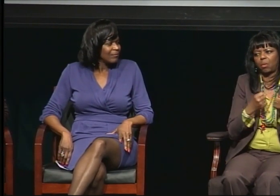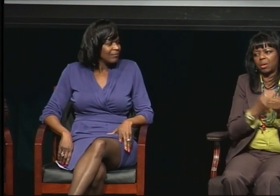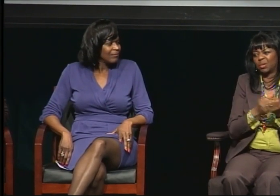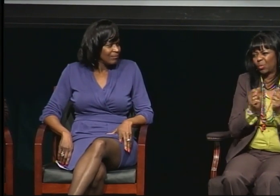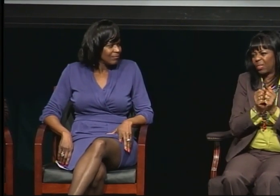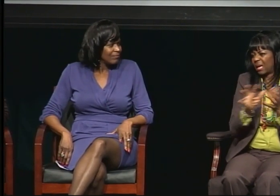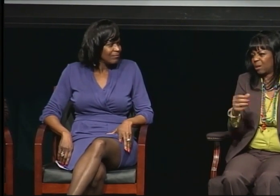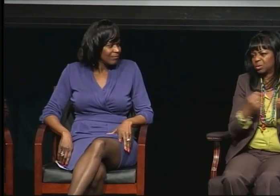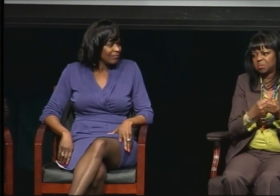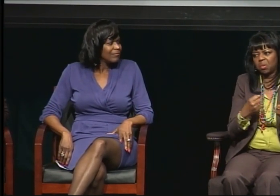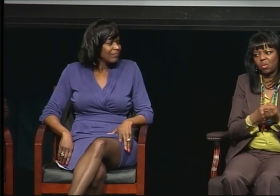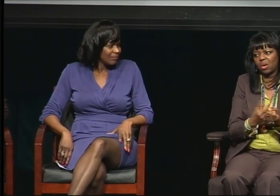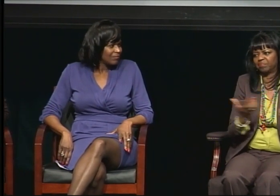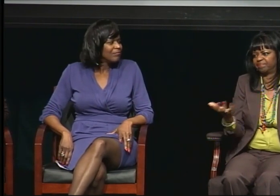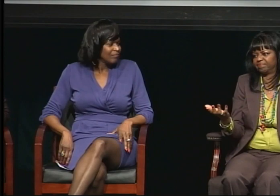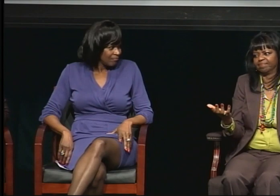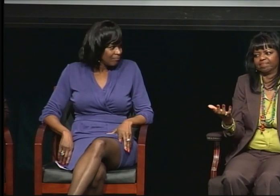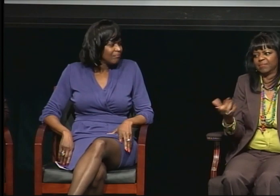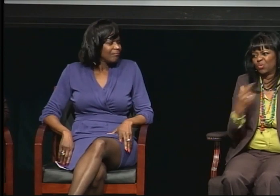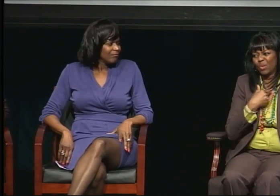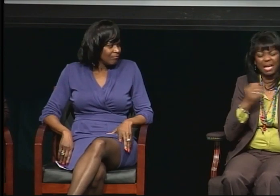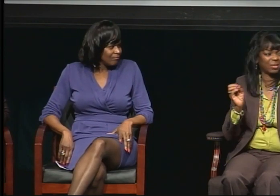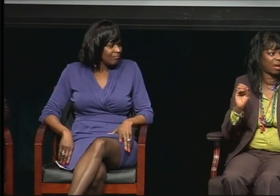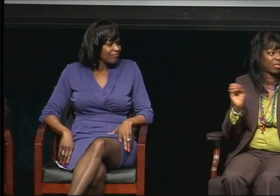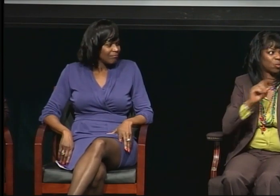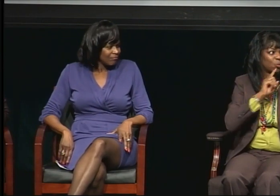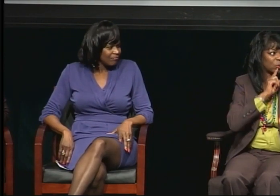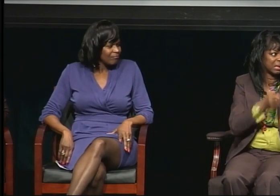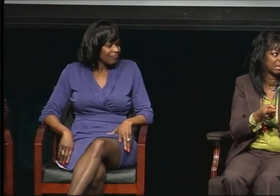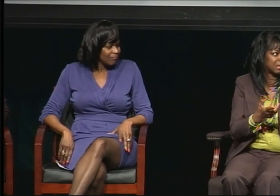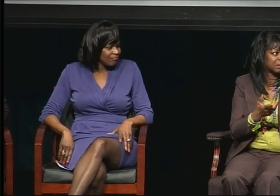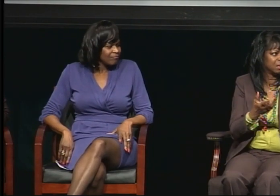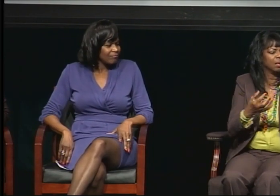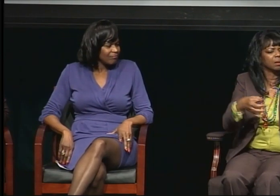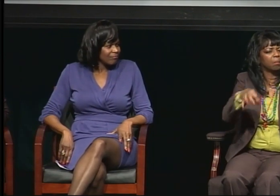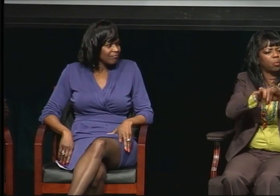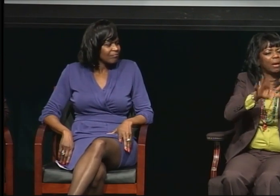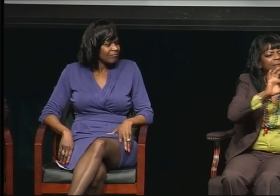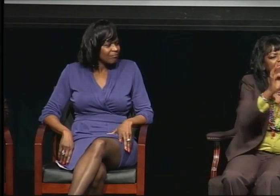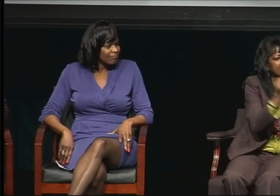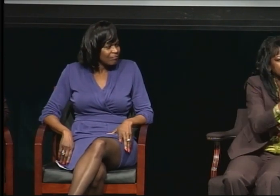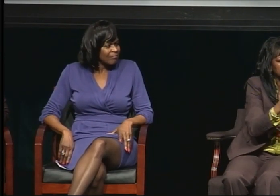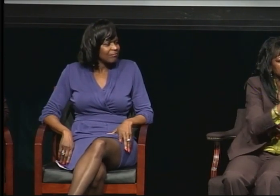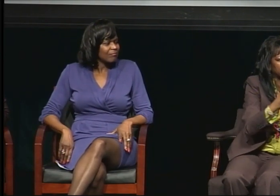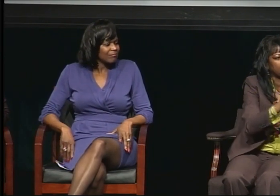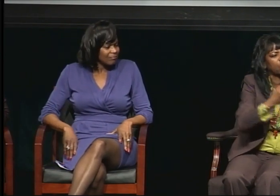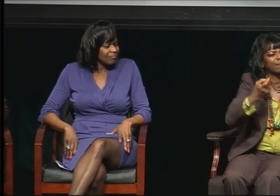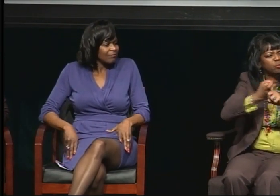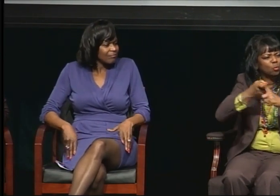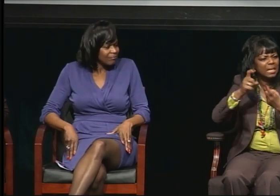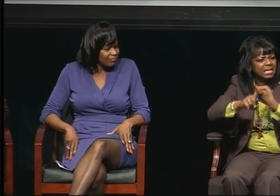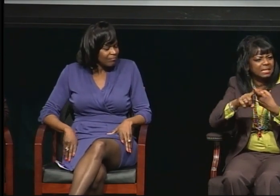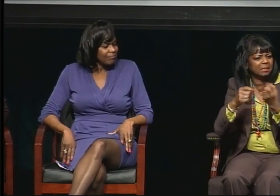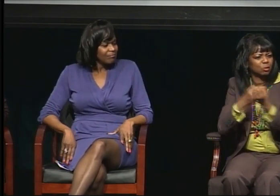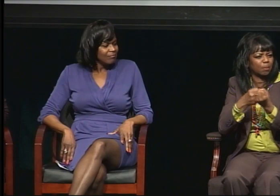I've had family support. Friend support. There will be people who will be there for you. Okay.